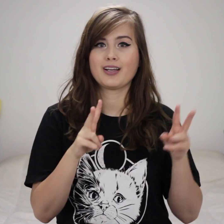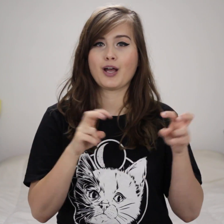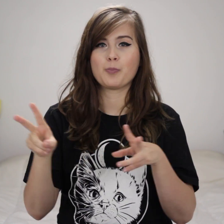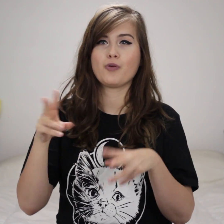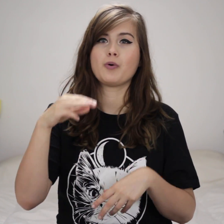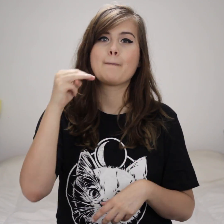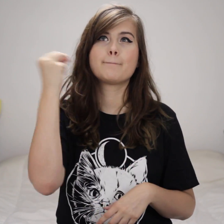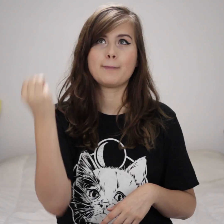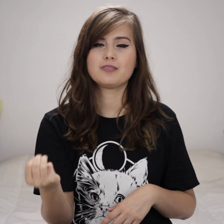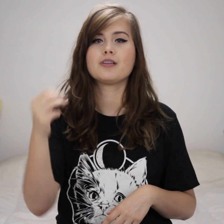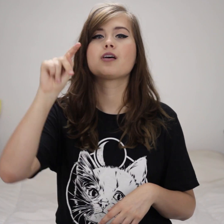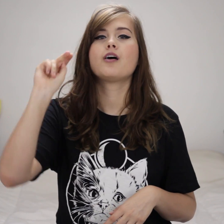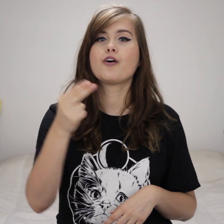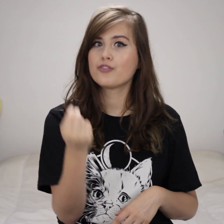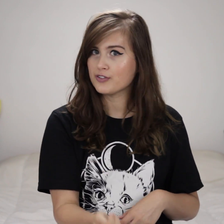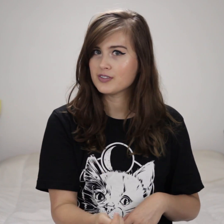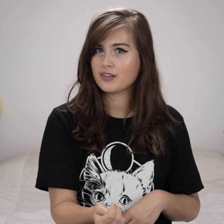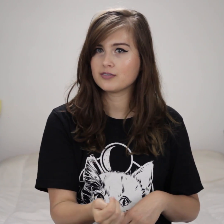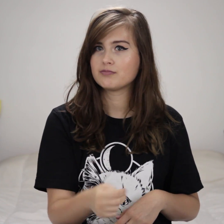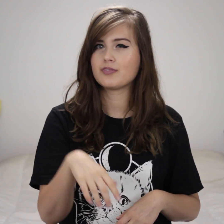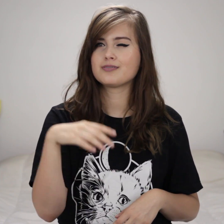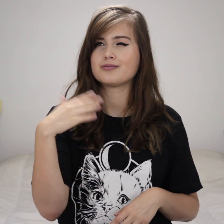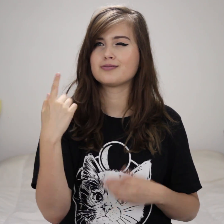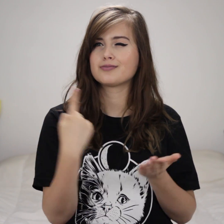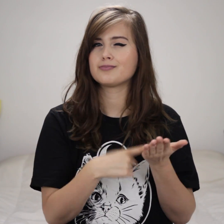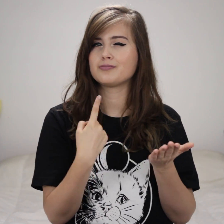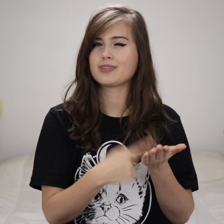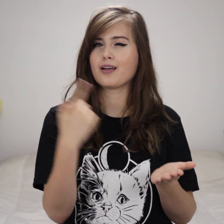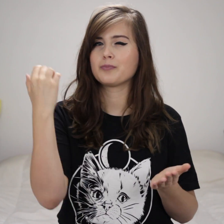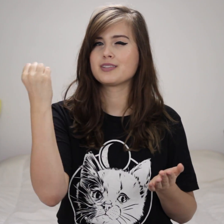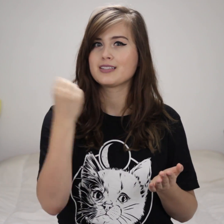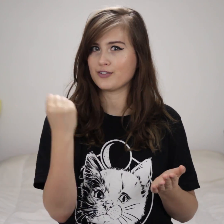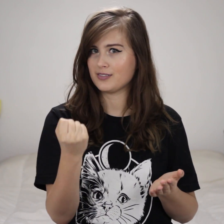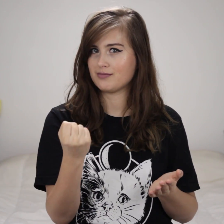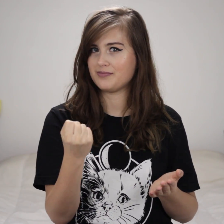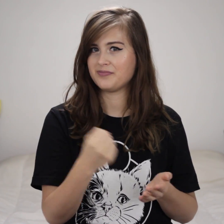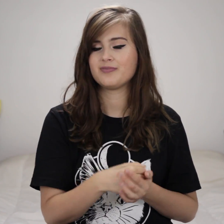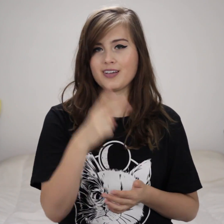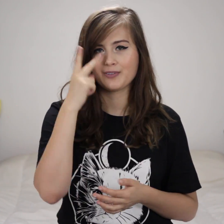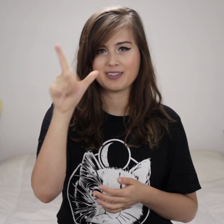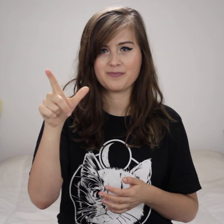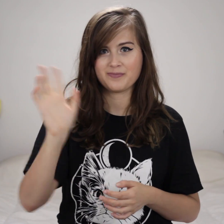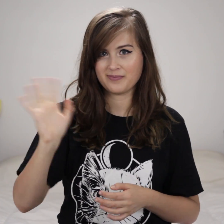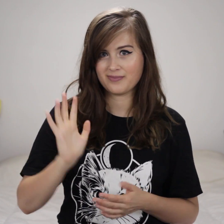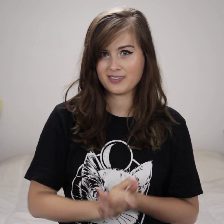I upload Mondays, Thursday, and sometimes Saturdays. And I'll see you later. Bye!